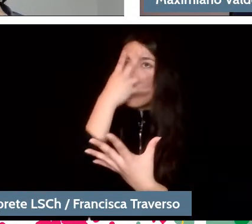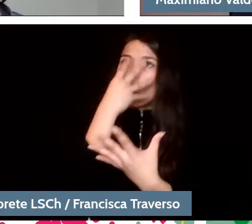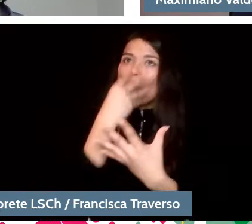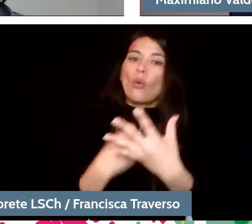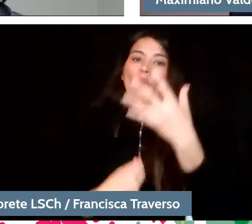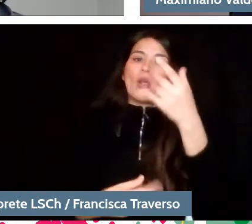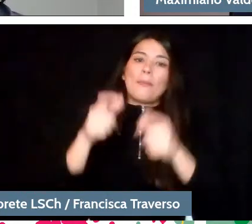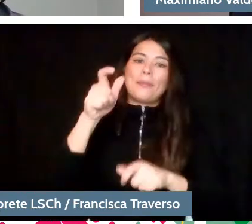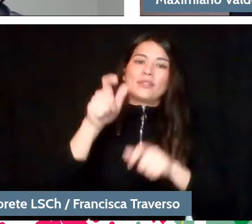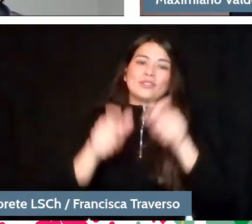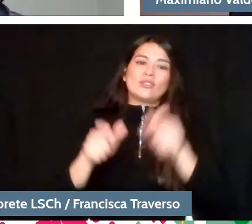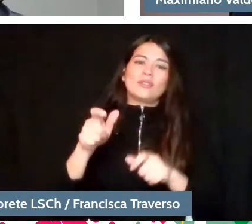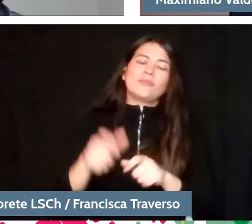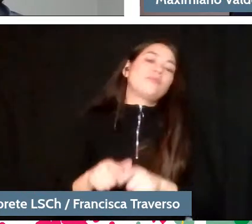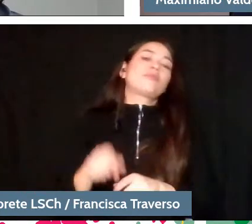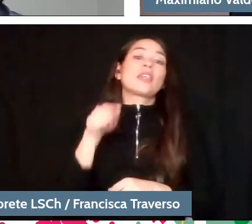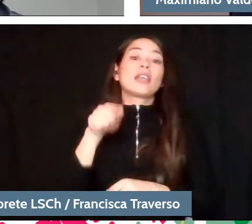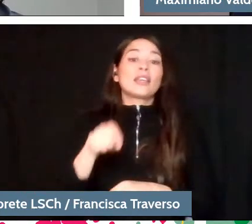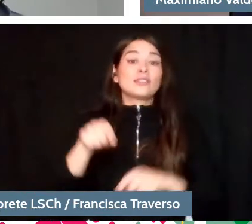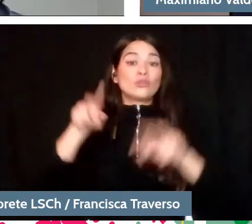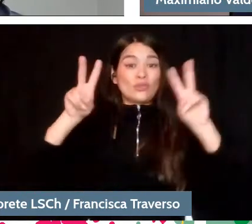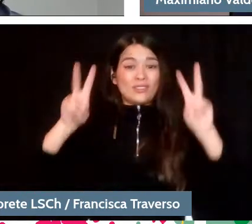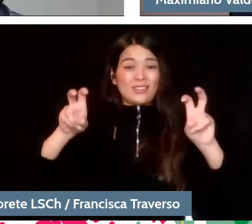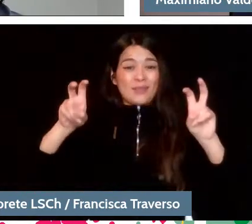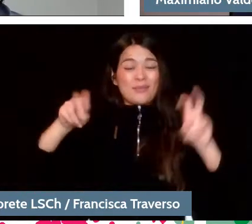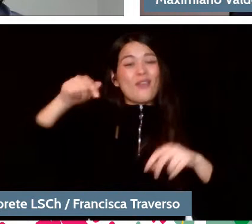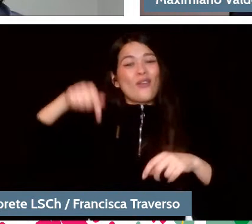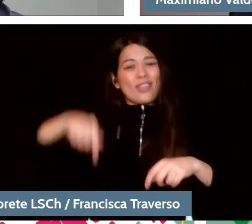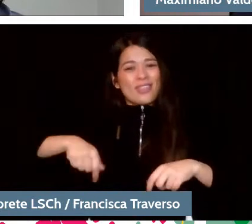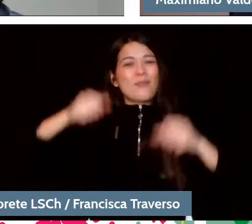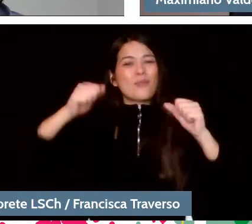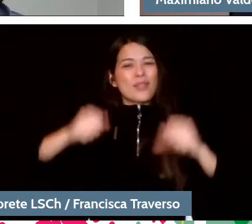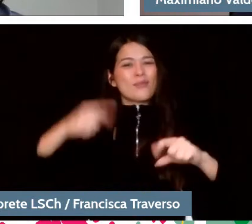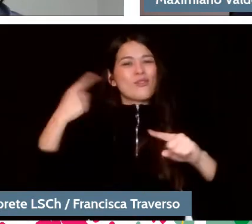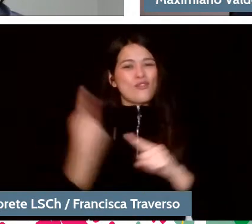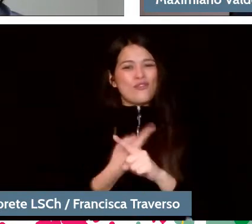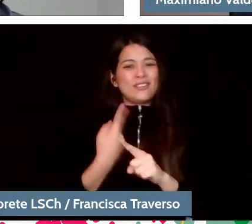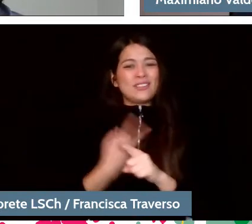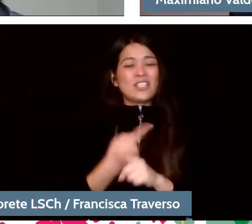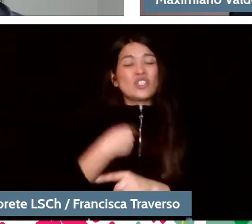These are all issues that we can discuss today. I believe that the uniformity of criteria